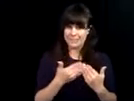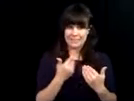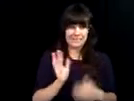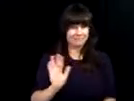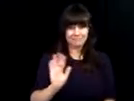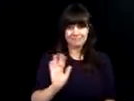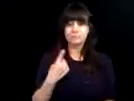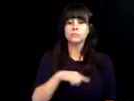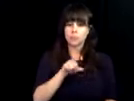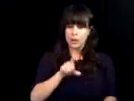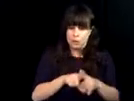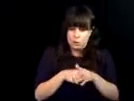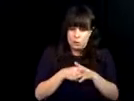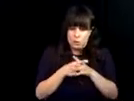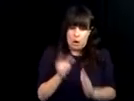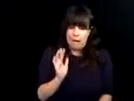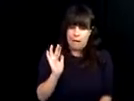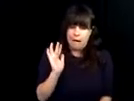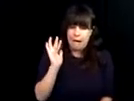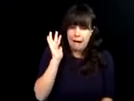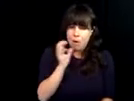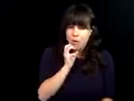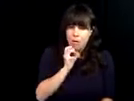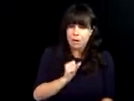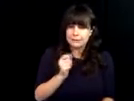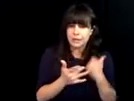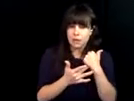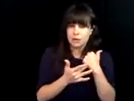manage the information in our world today. But it wasn't